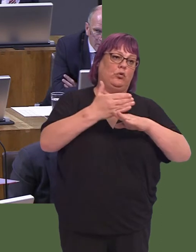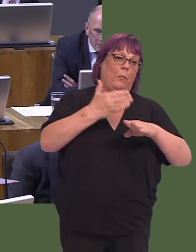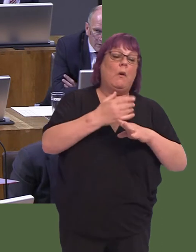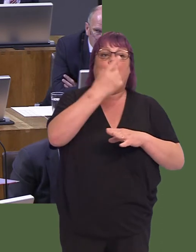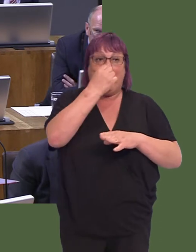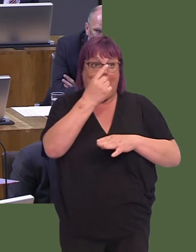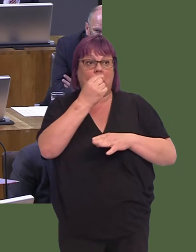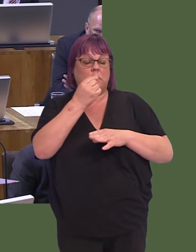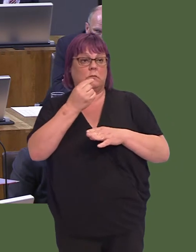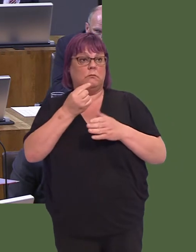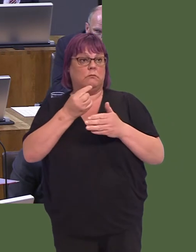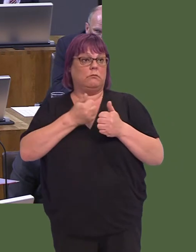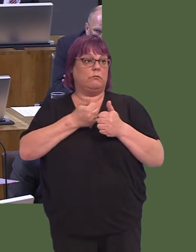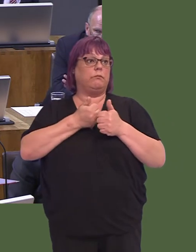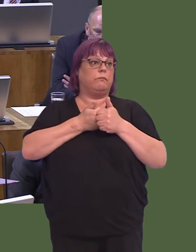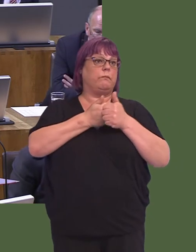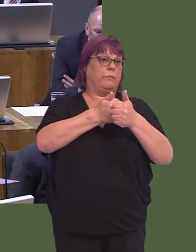There are more restrictions, of course, on those in Government, naturally, but I'm sure